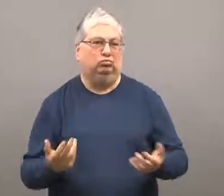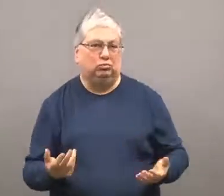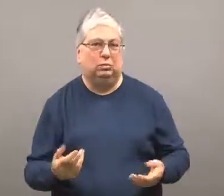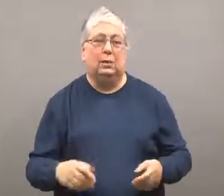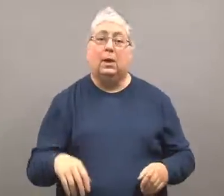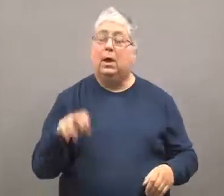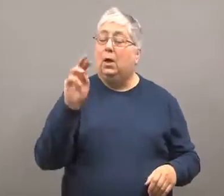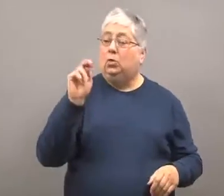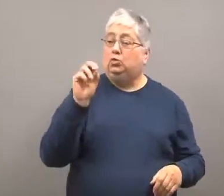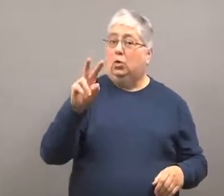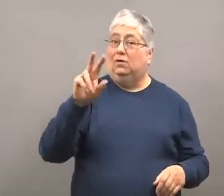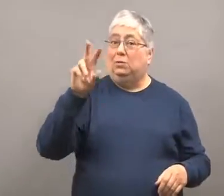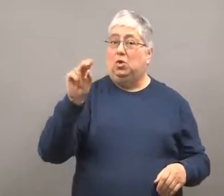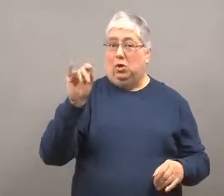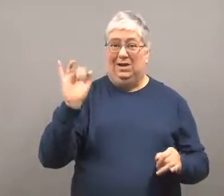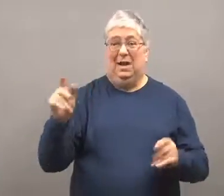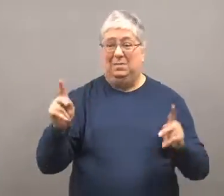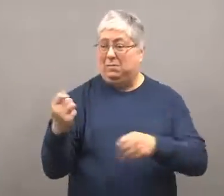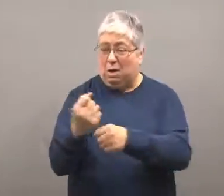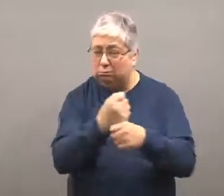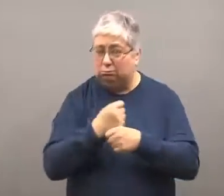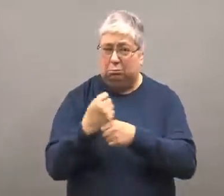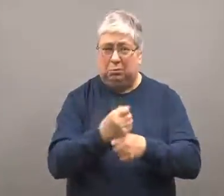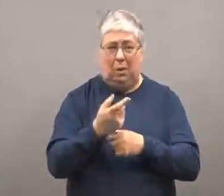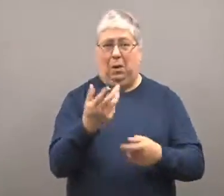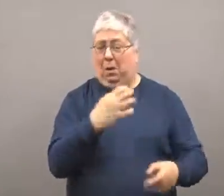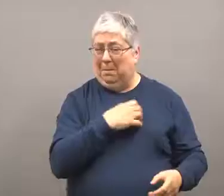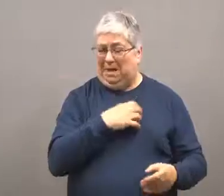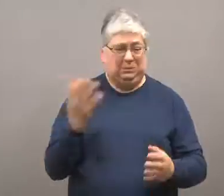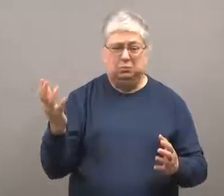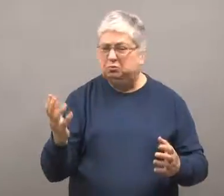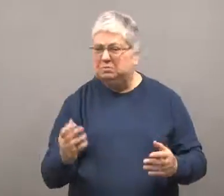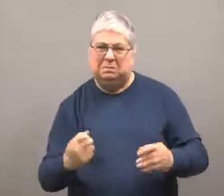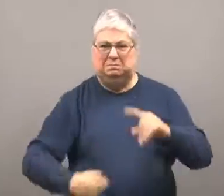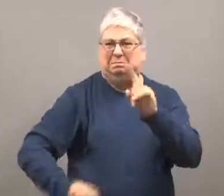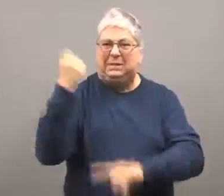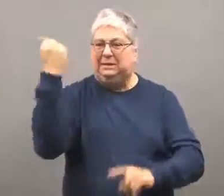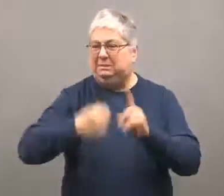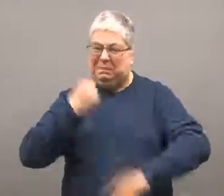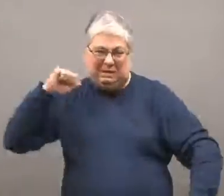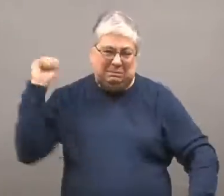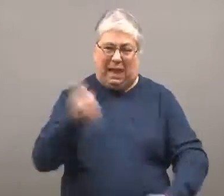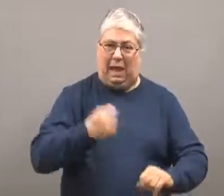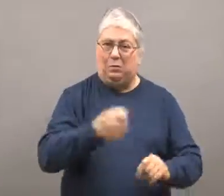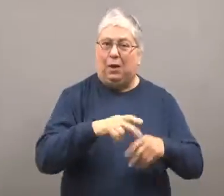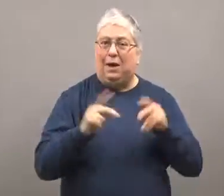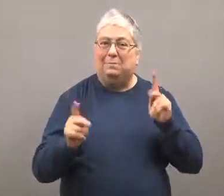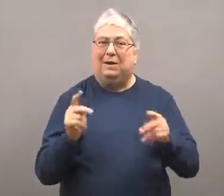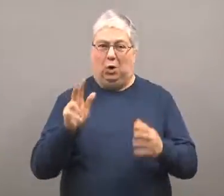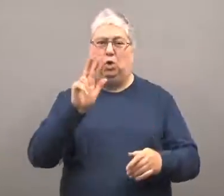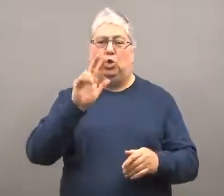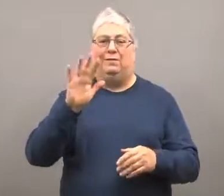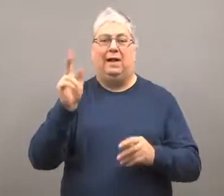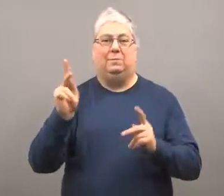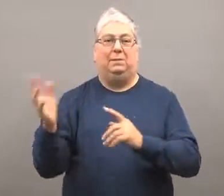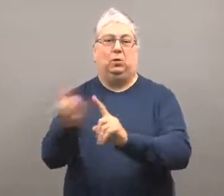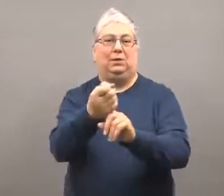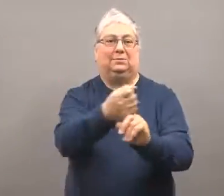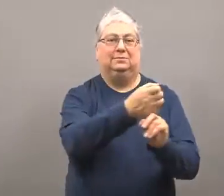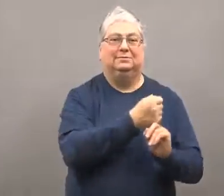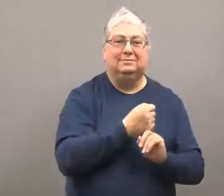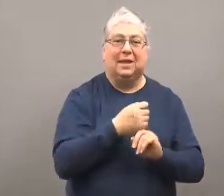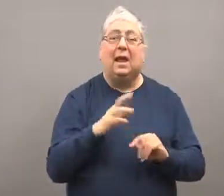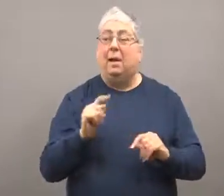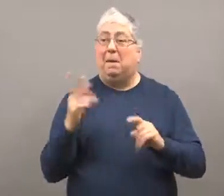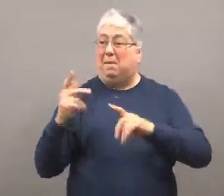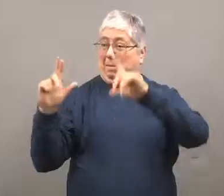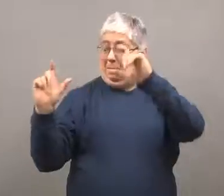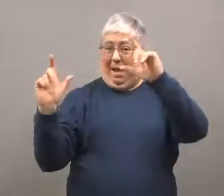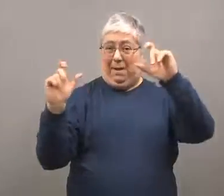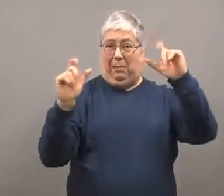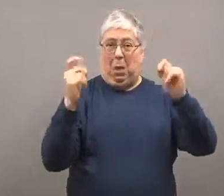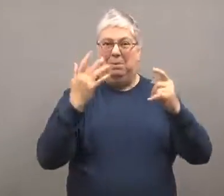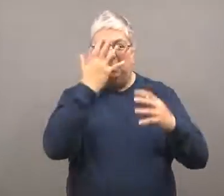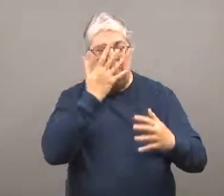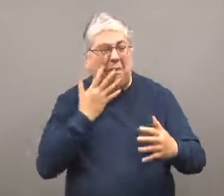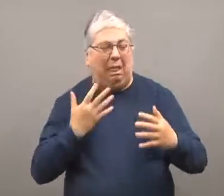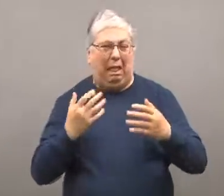Police beat up demonstrators on November 30.